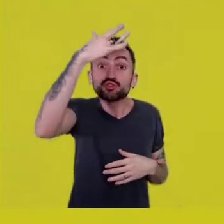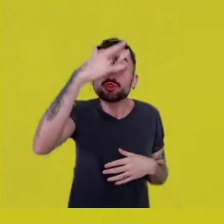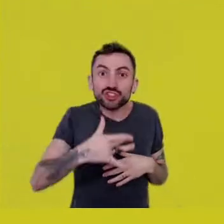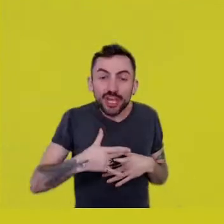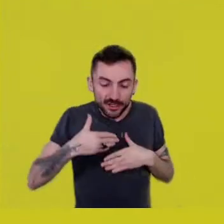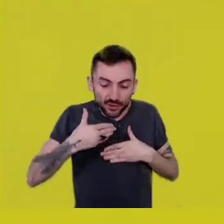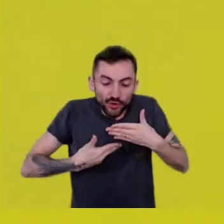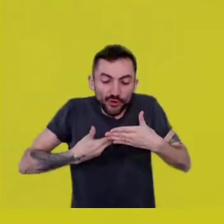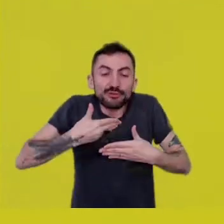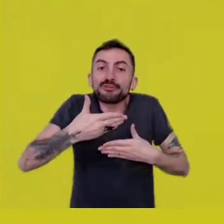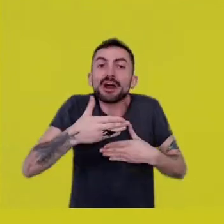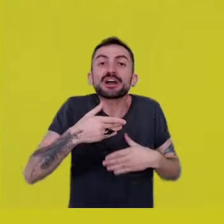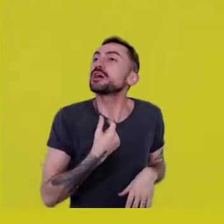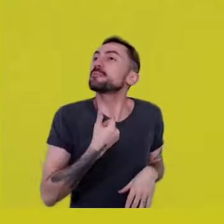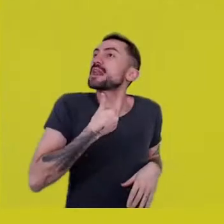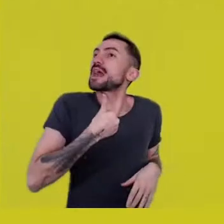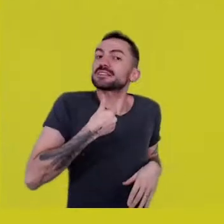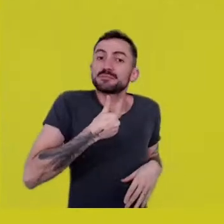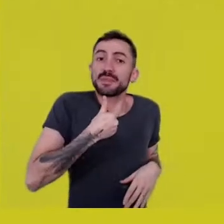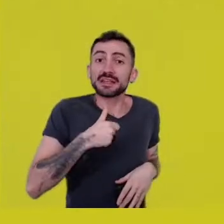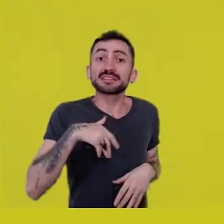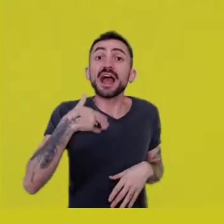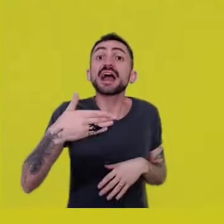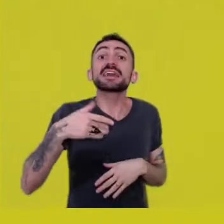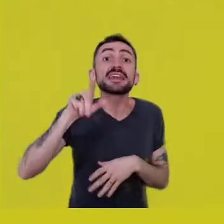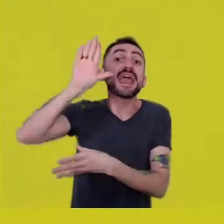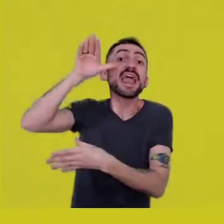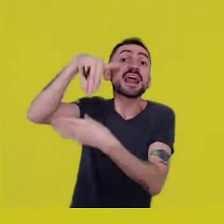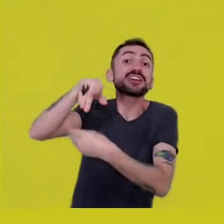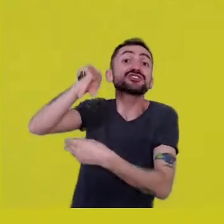until we end up electing a moron to rule over us.